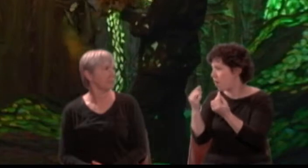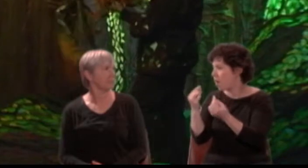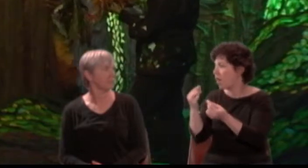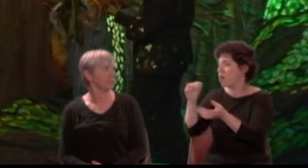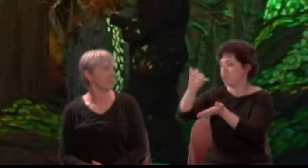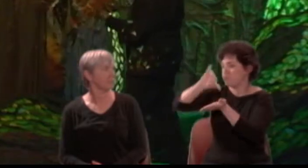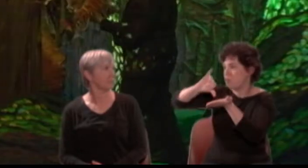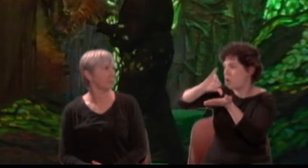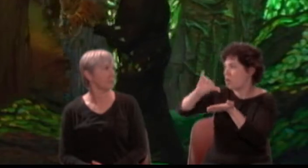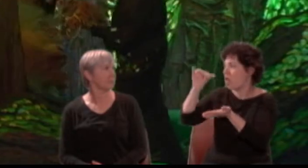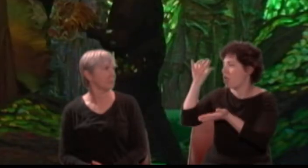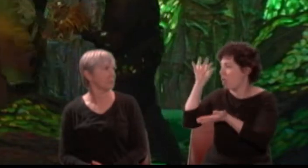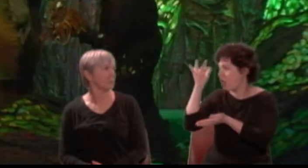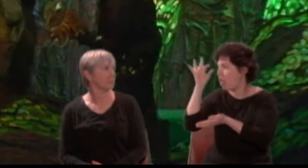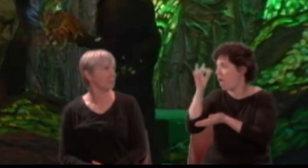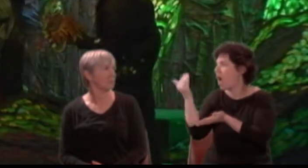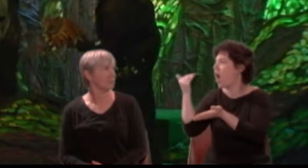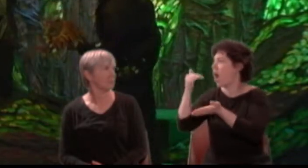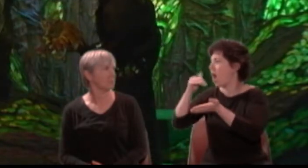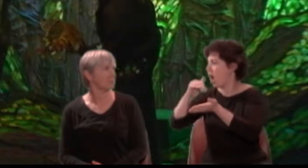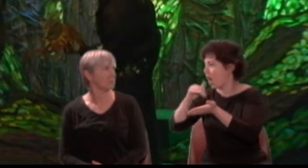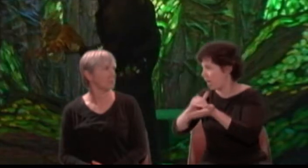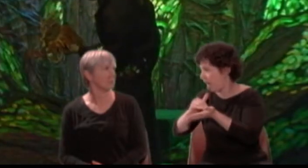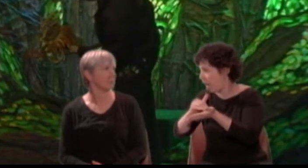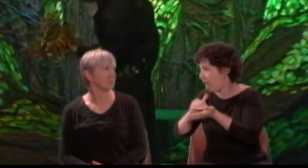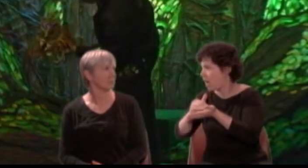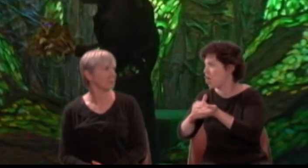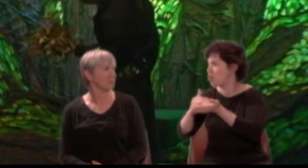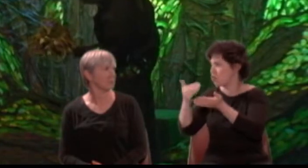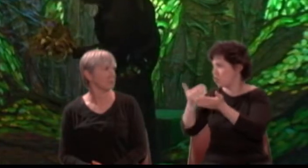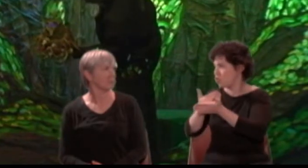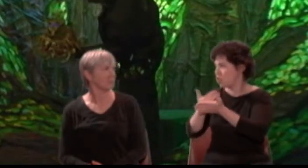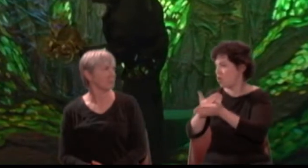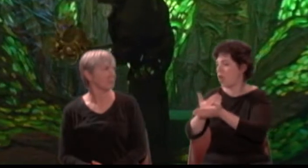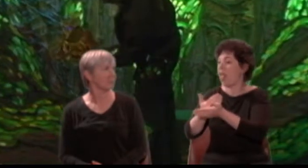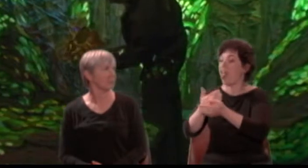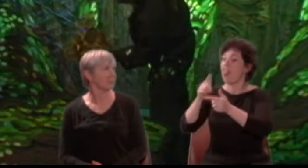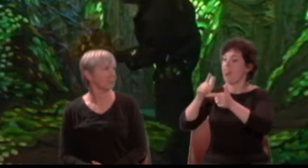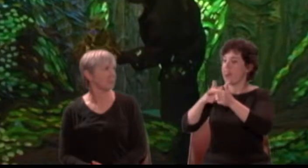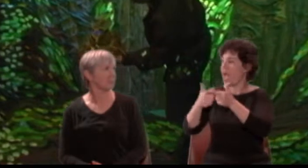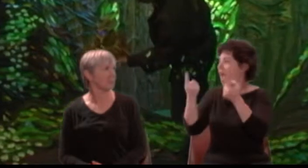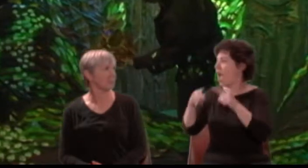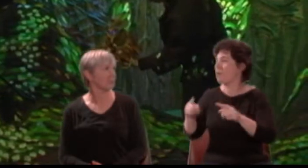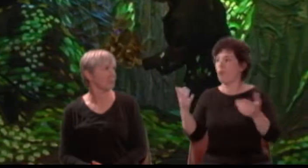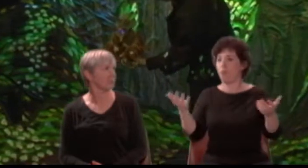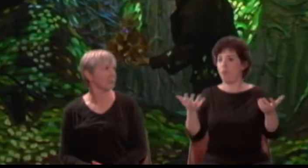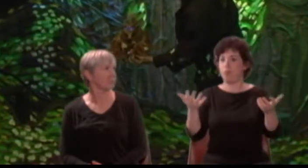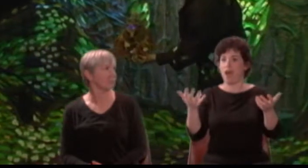When they awake, all this derision shall seem a dream and fruitless vision.